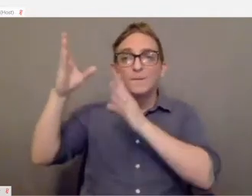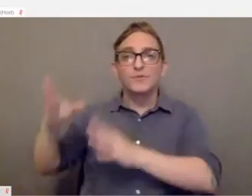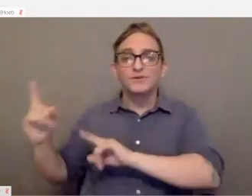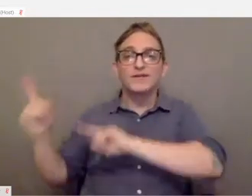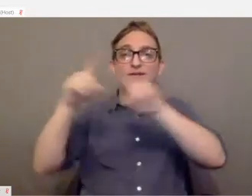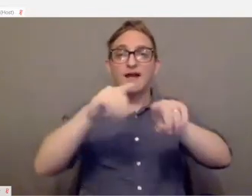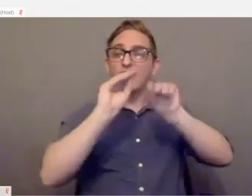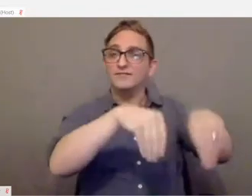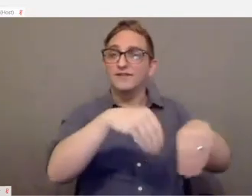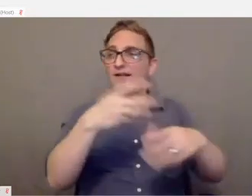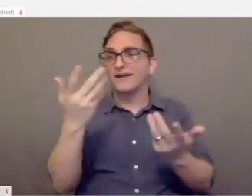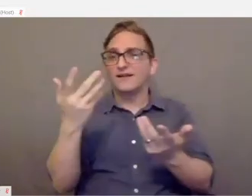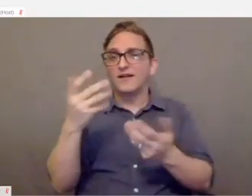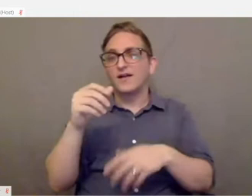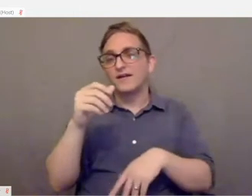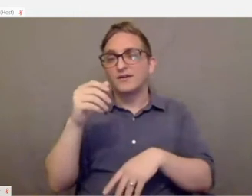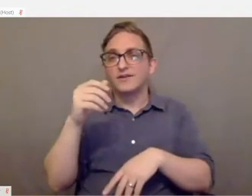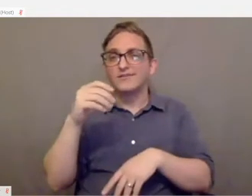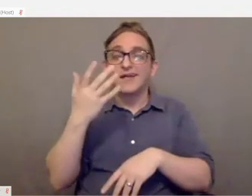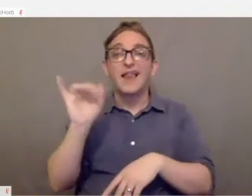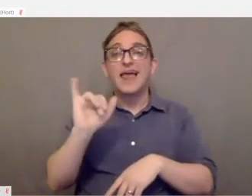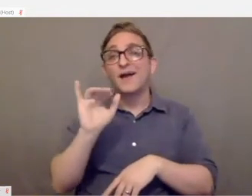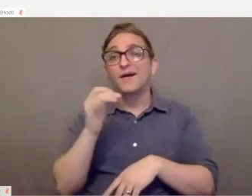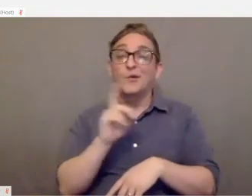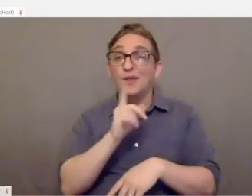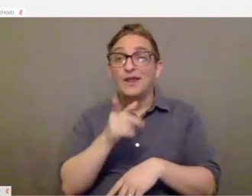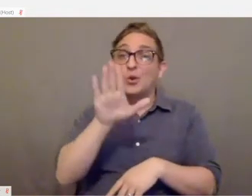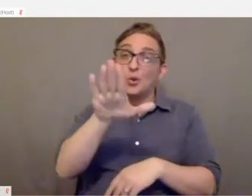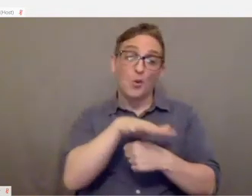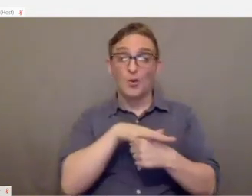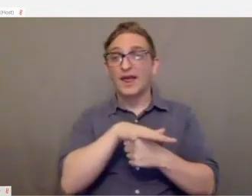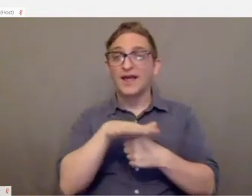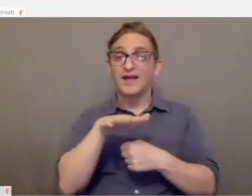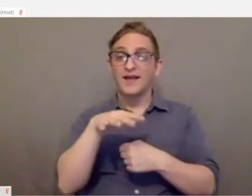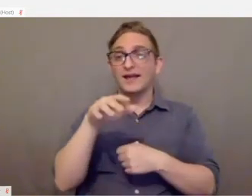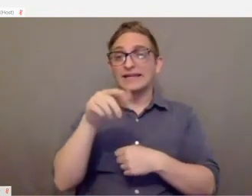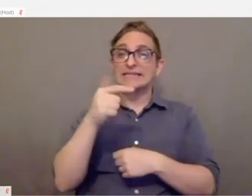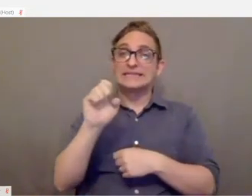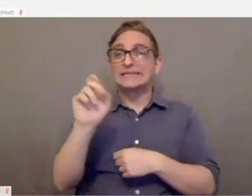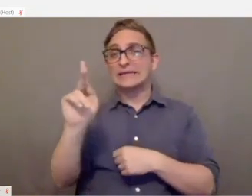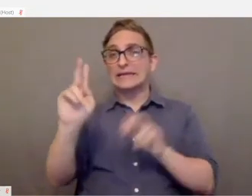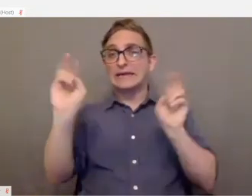your resident neighborhood geek, get them to come out and help you set this stuff up.